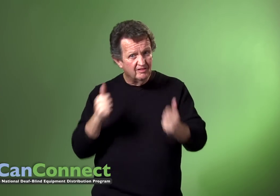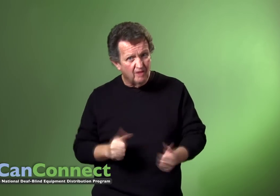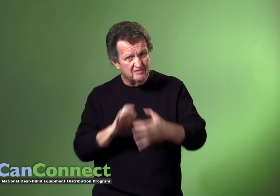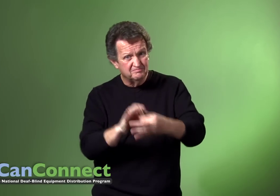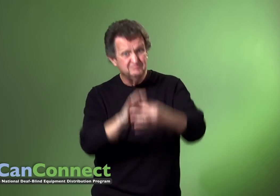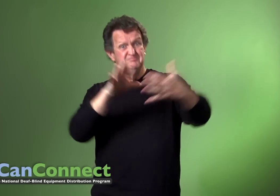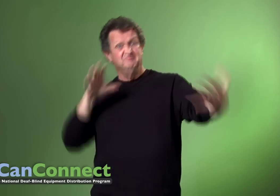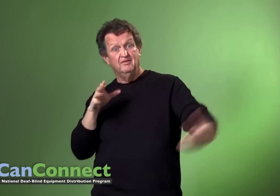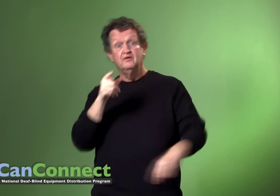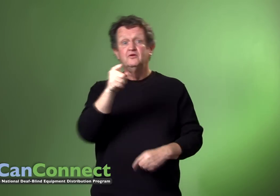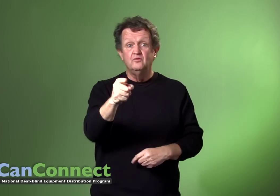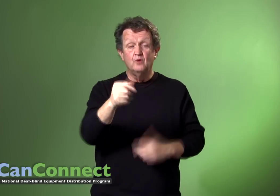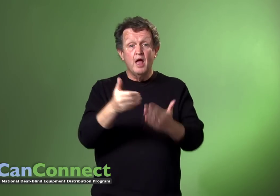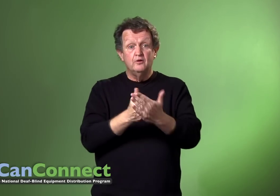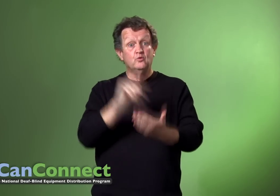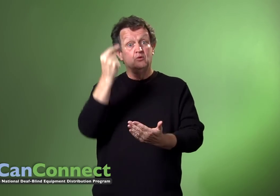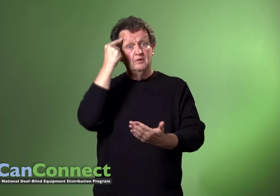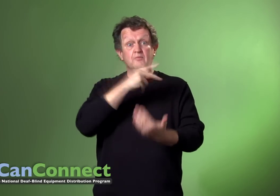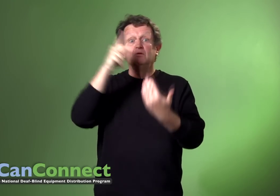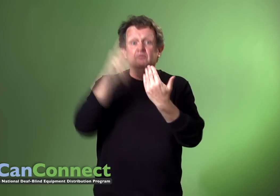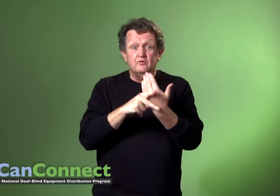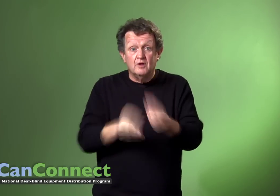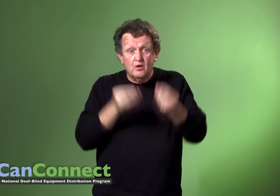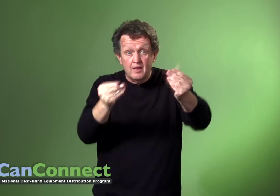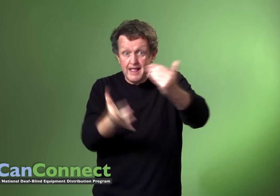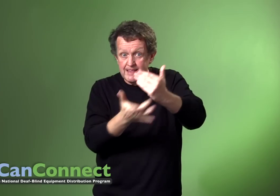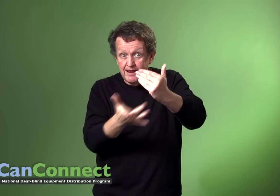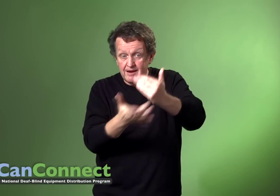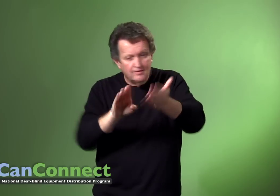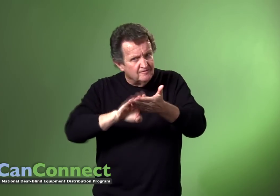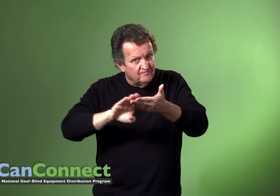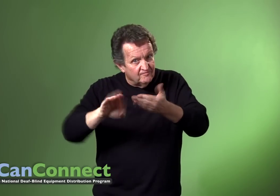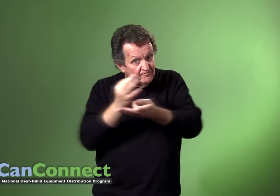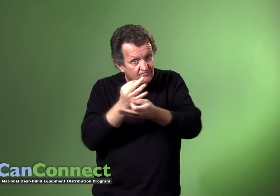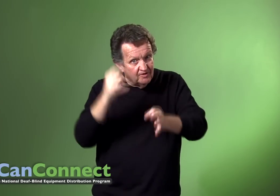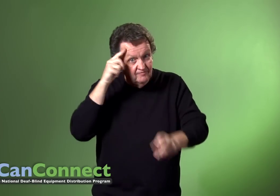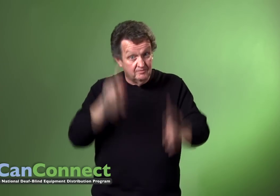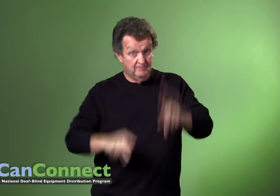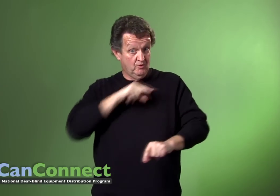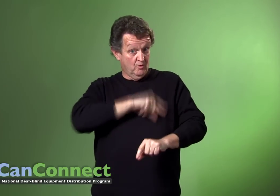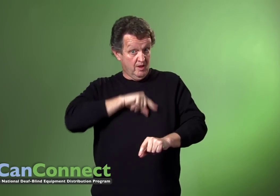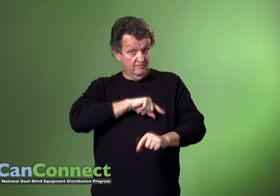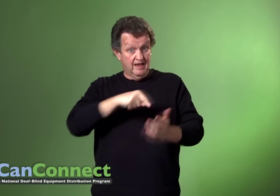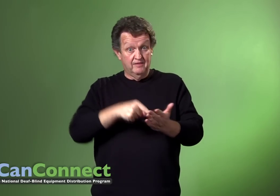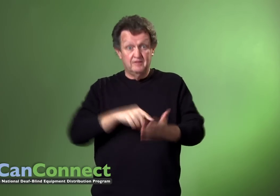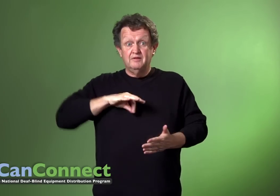keep you from staying connected. A new government program offers technology for free to those who qualify.